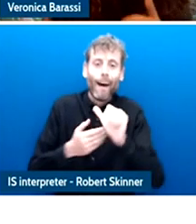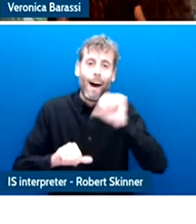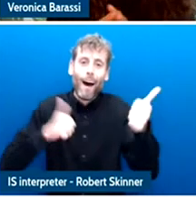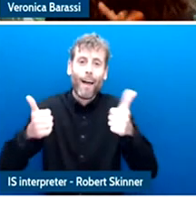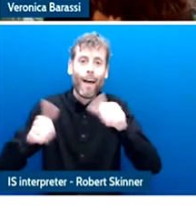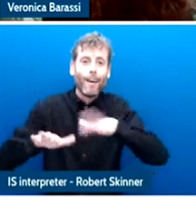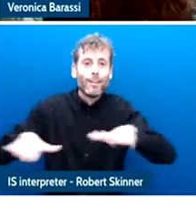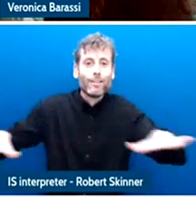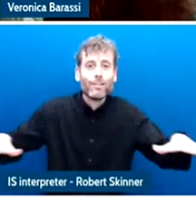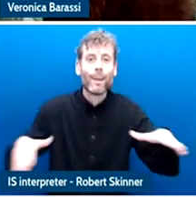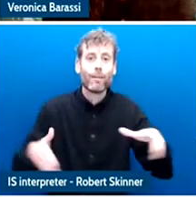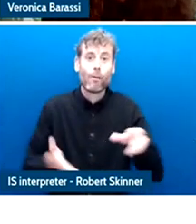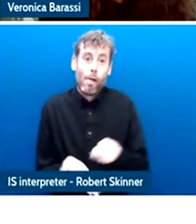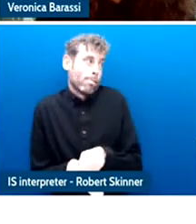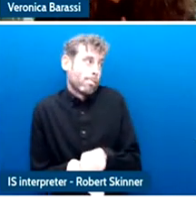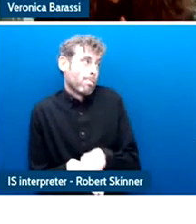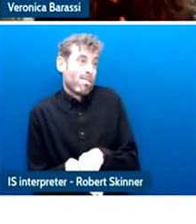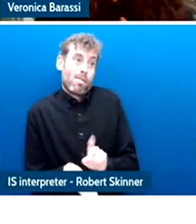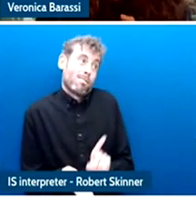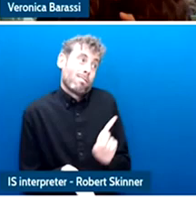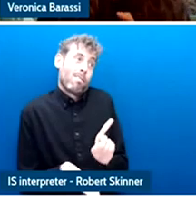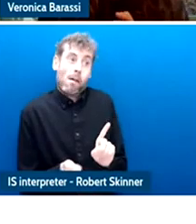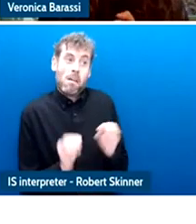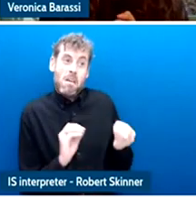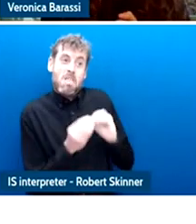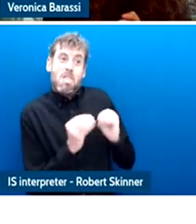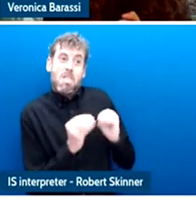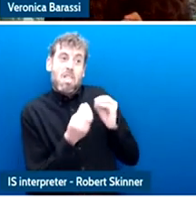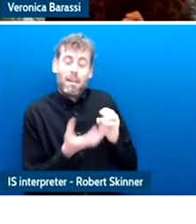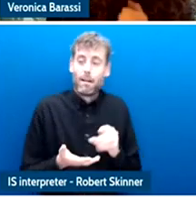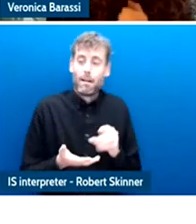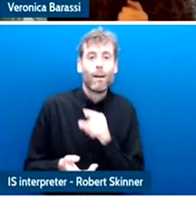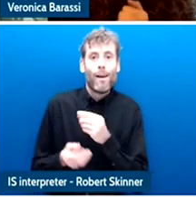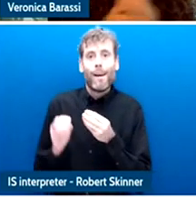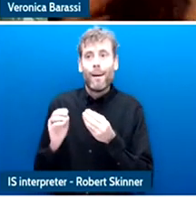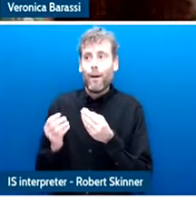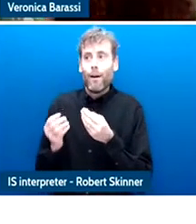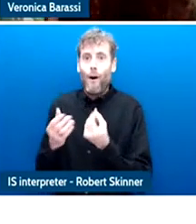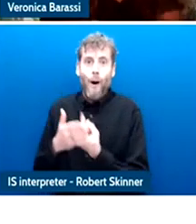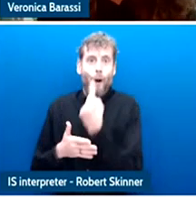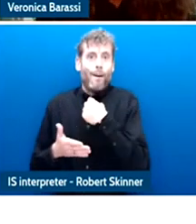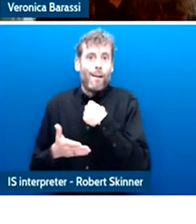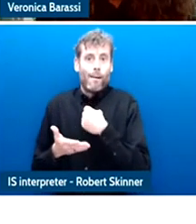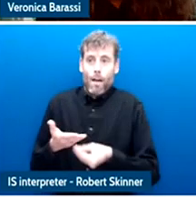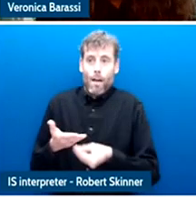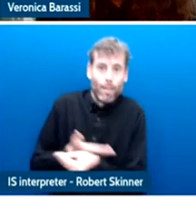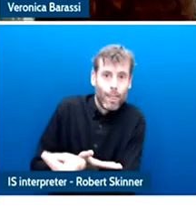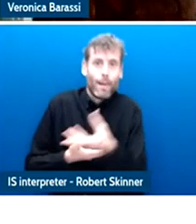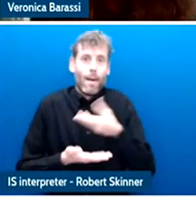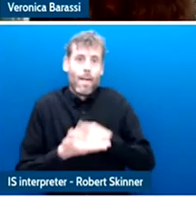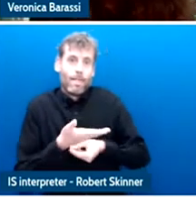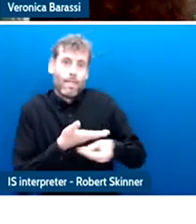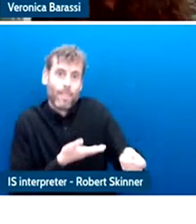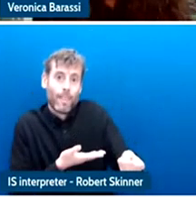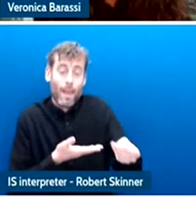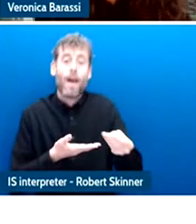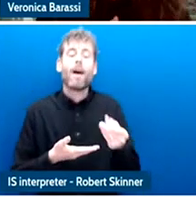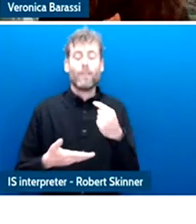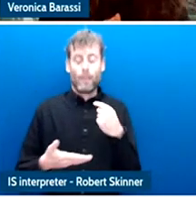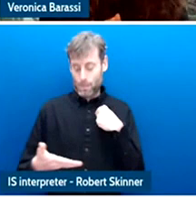fights and also, they were messages that proves all of my stumpeddity at the time